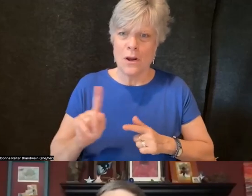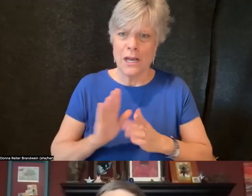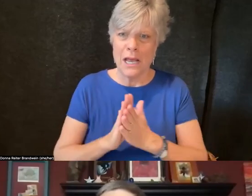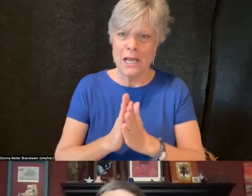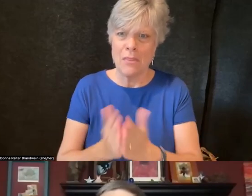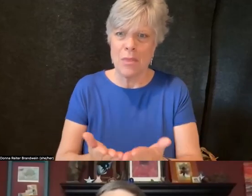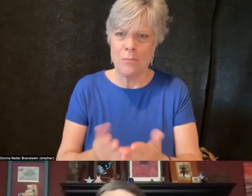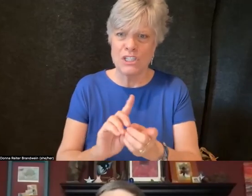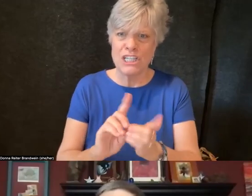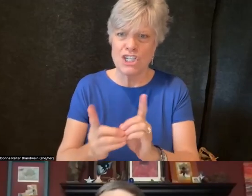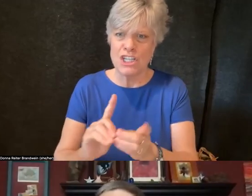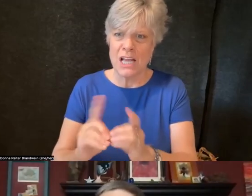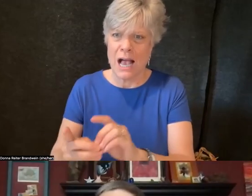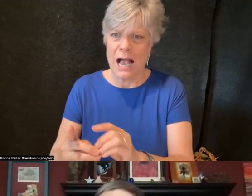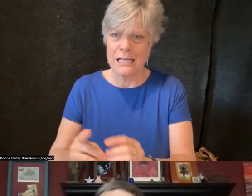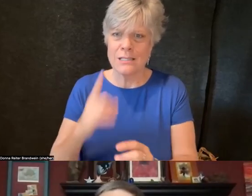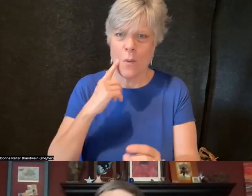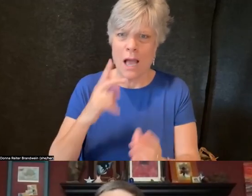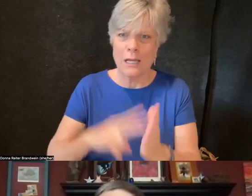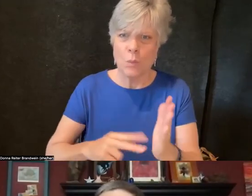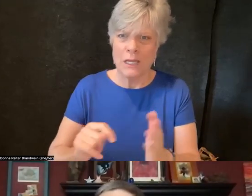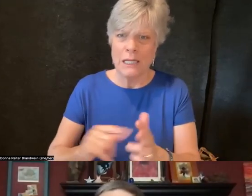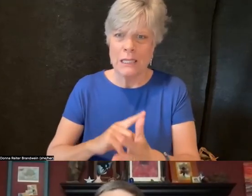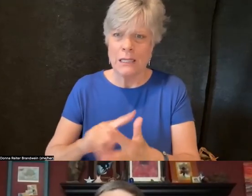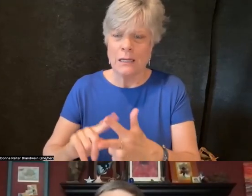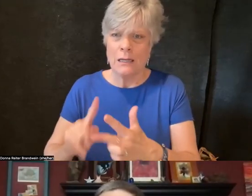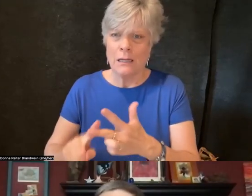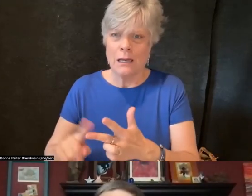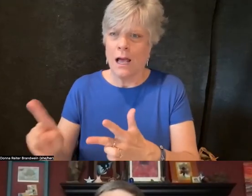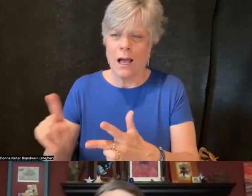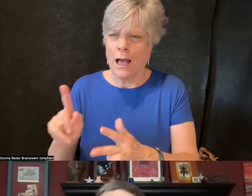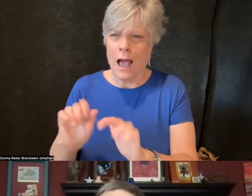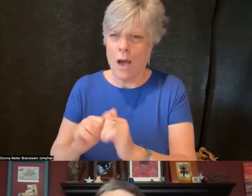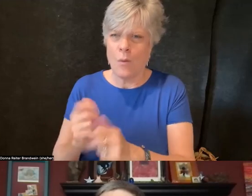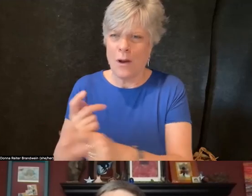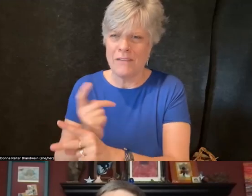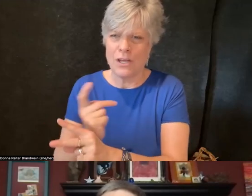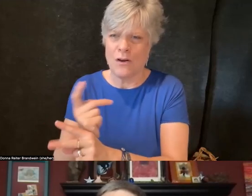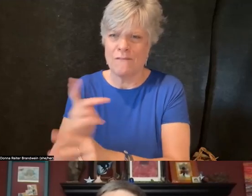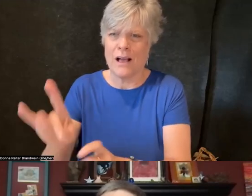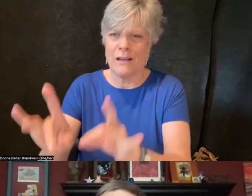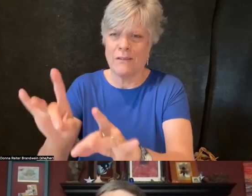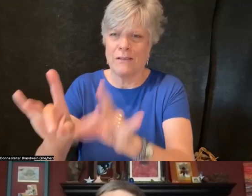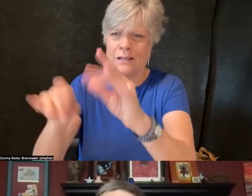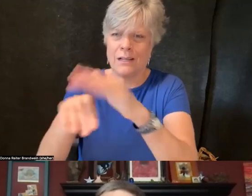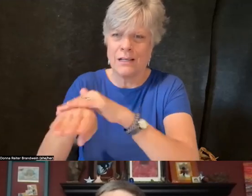or I need to figure out and spend extra time finding out accessible routes